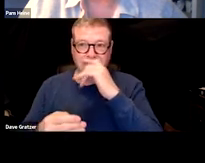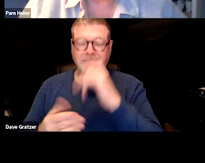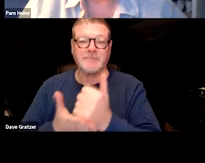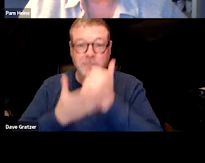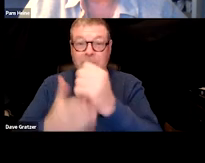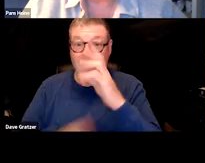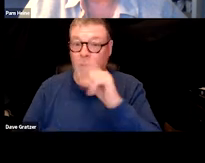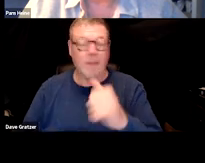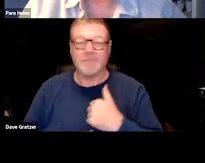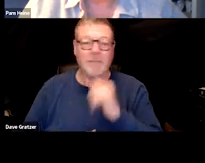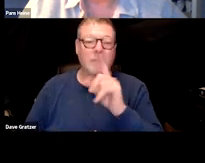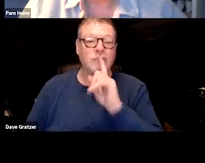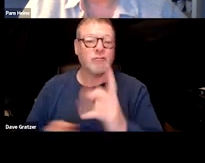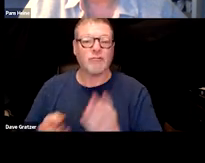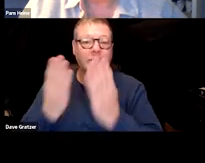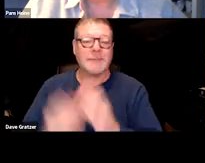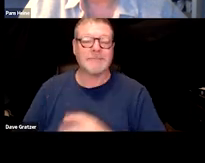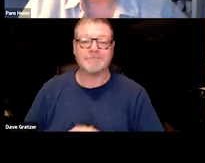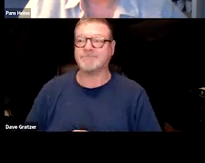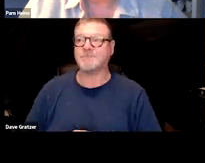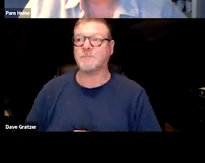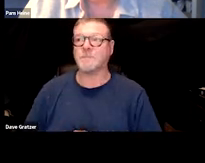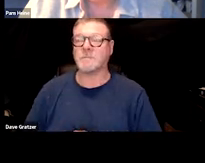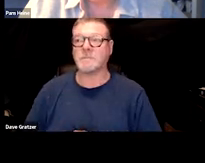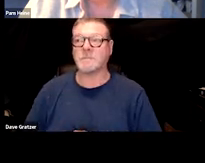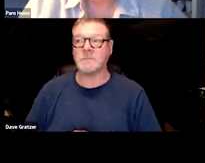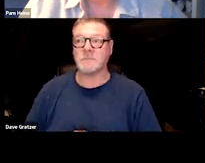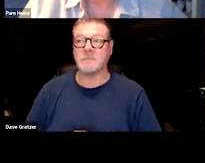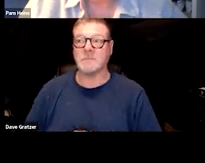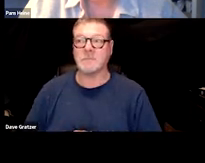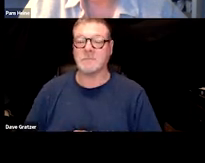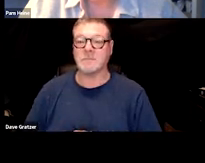Right. - I don't know that I would recommend it. They may certainly, if they've gone to see someone,